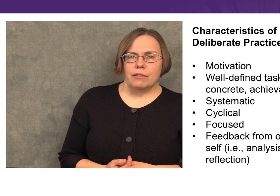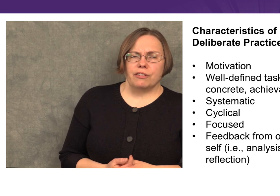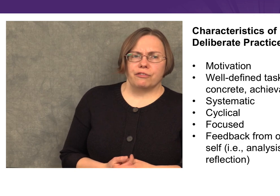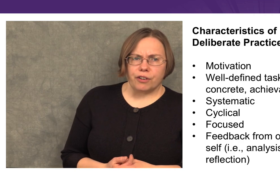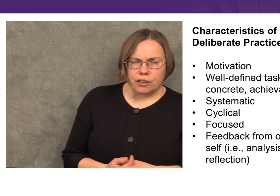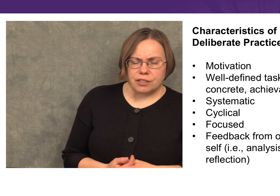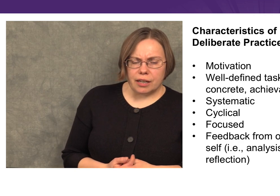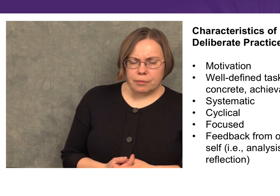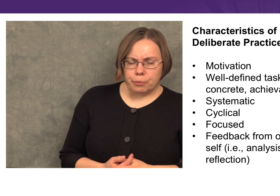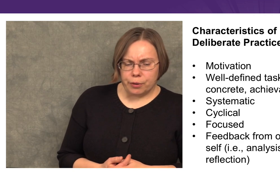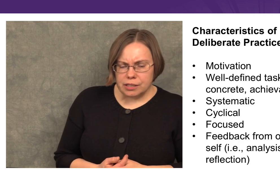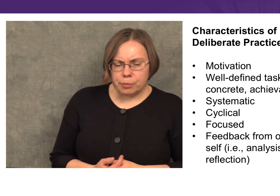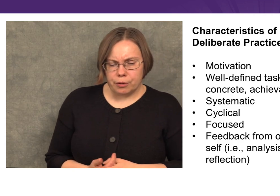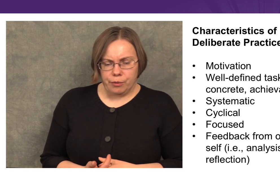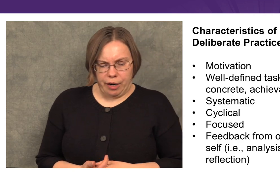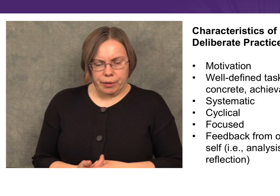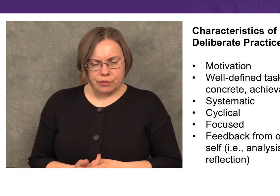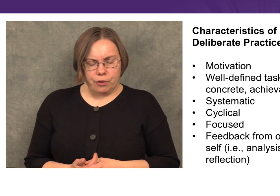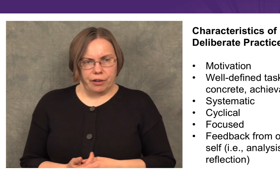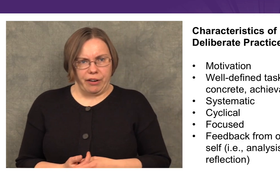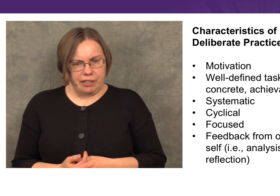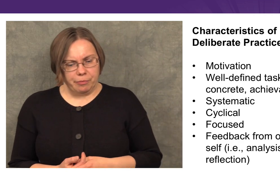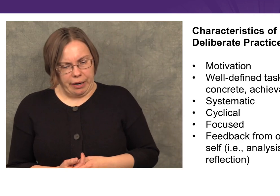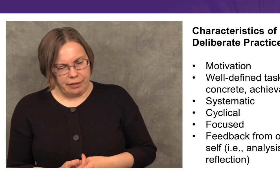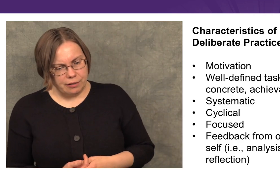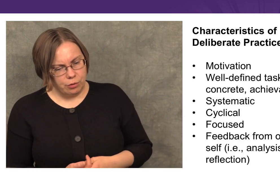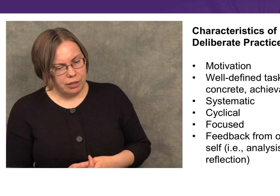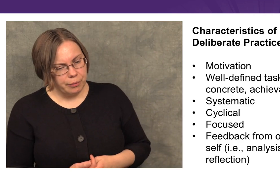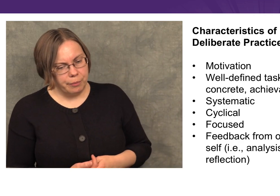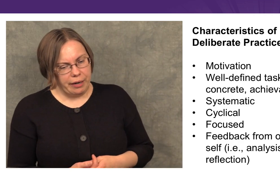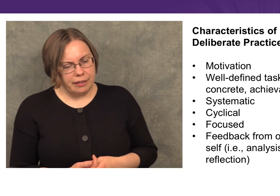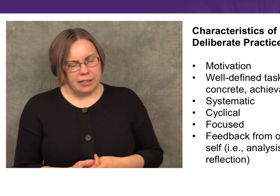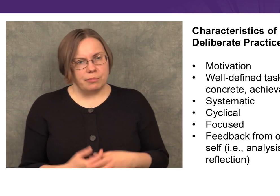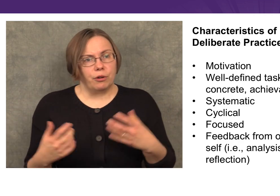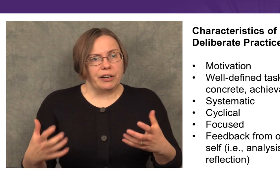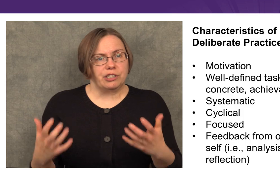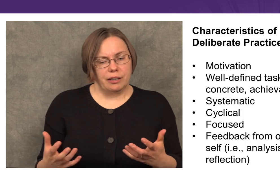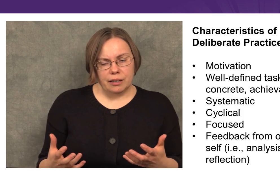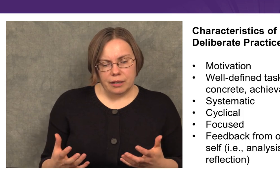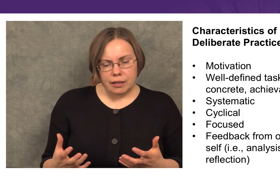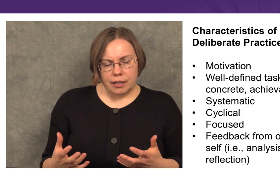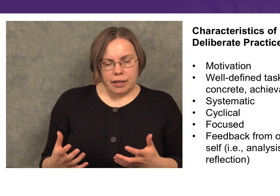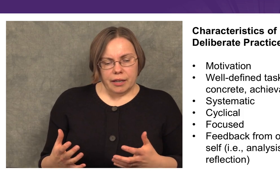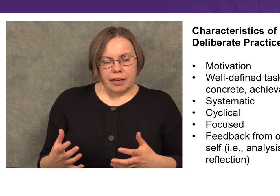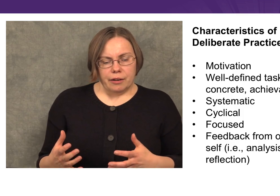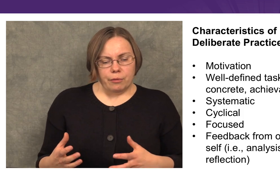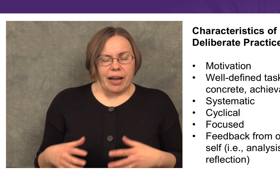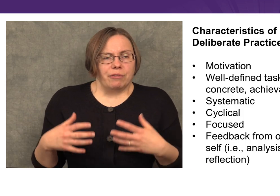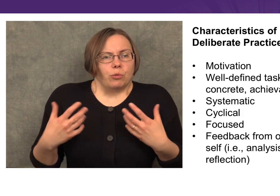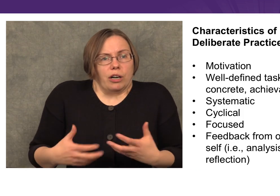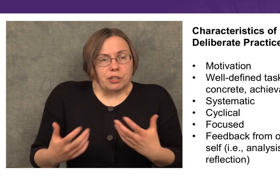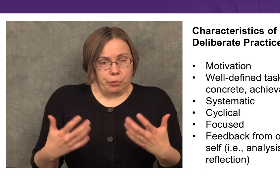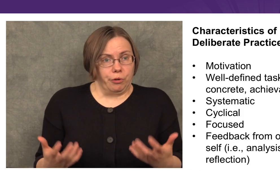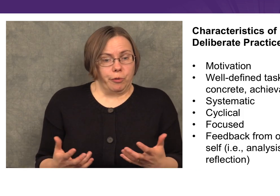One of the first and principal requirements for effective practice or deliberate practice is motivation. We have to want to improve,